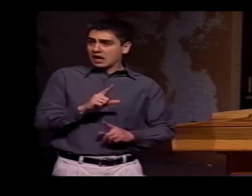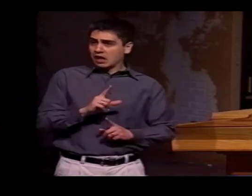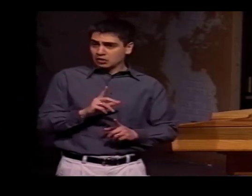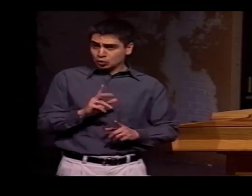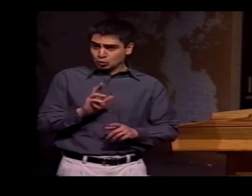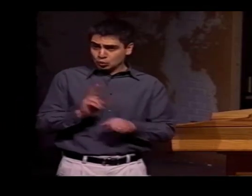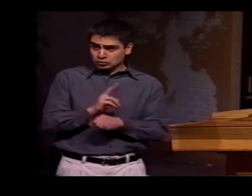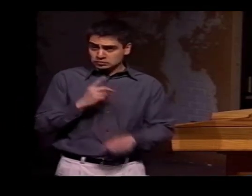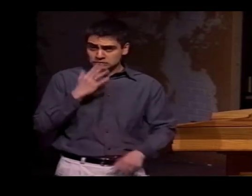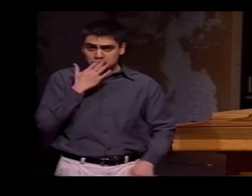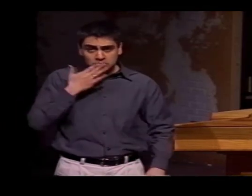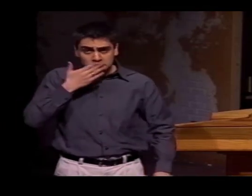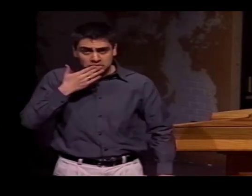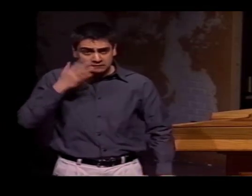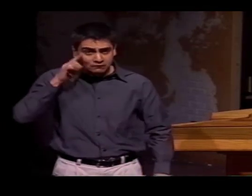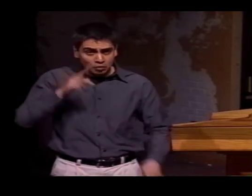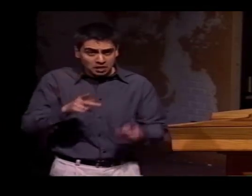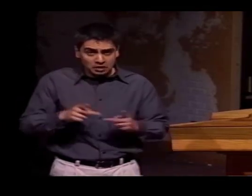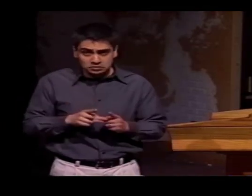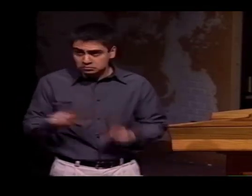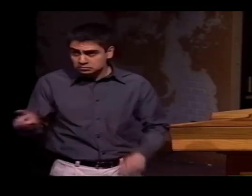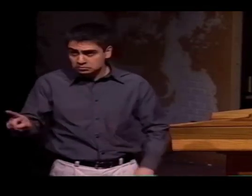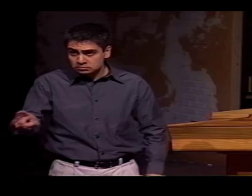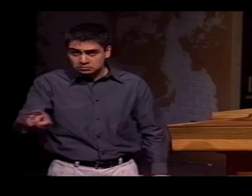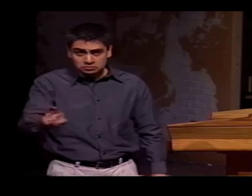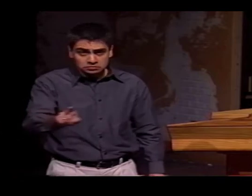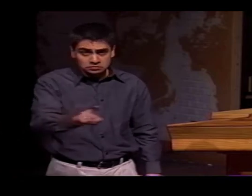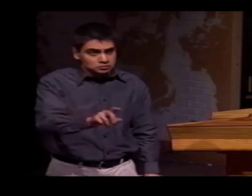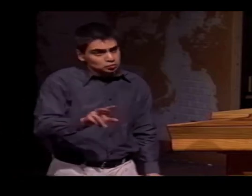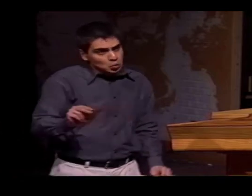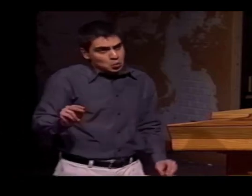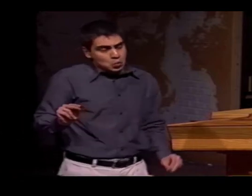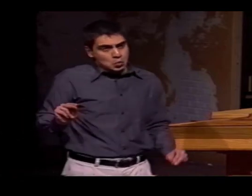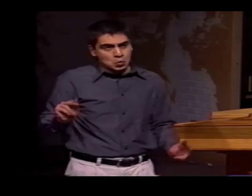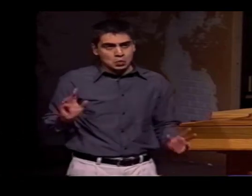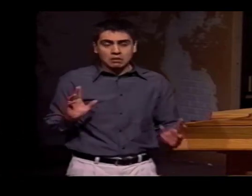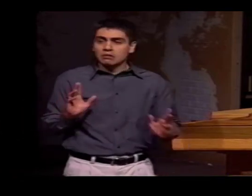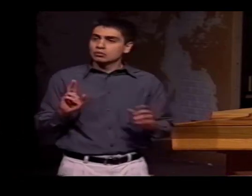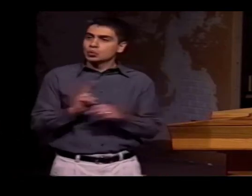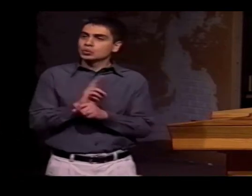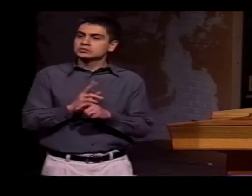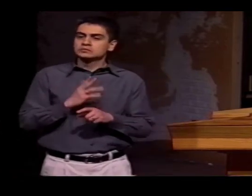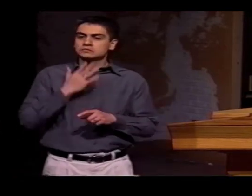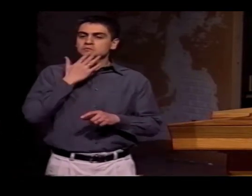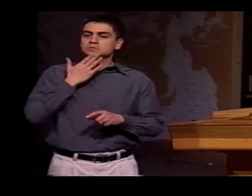"SO, DOES ASL EVER USE THE LIPS PLACEMENT?"